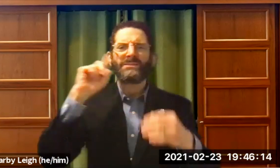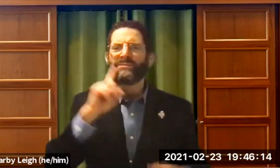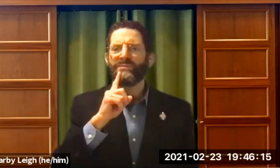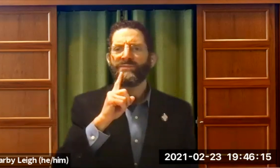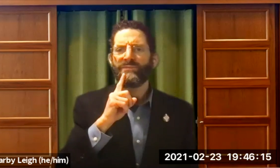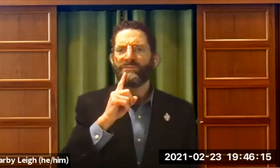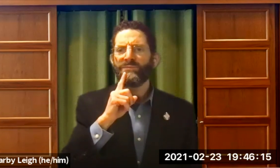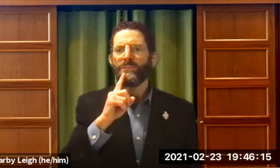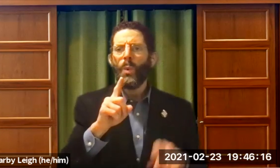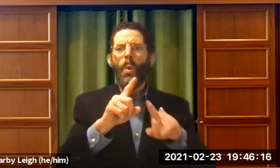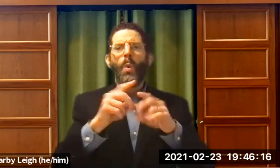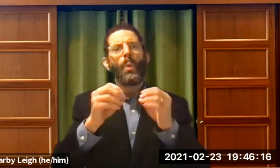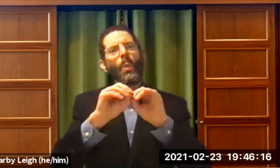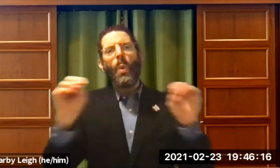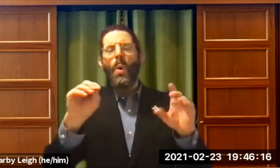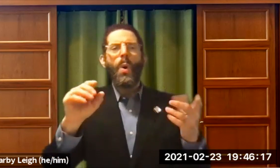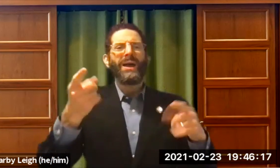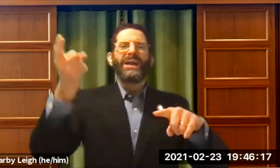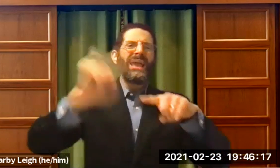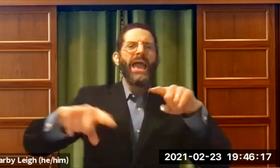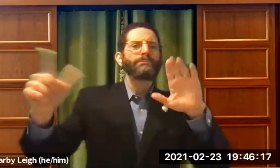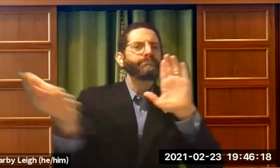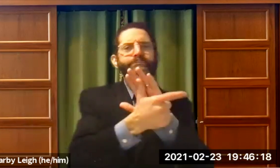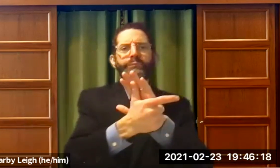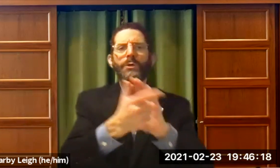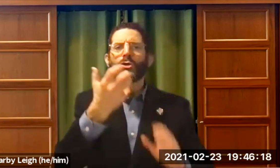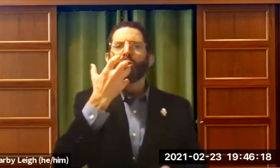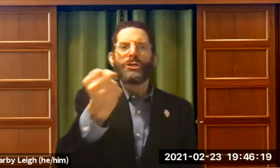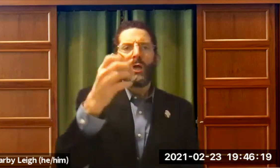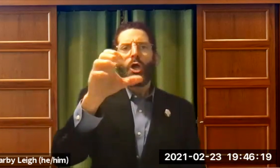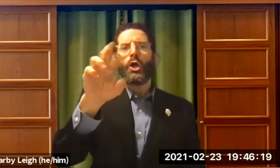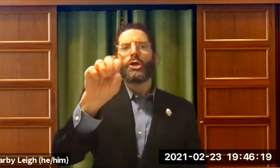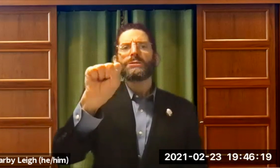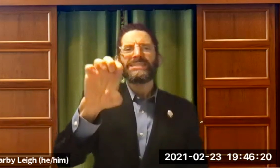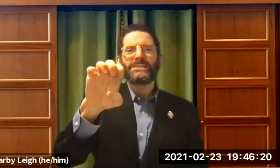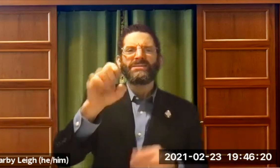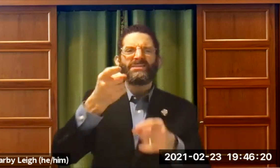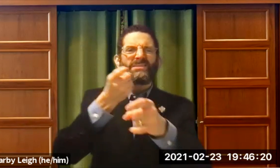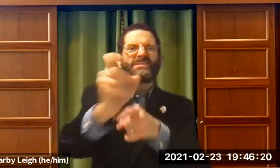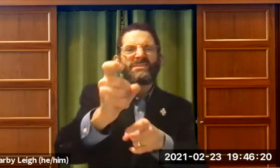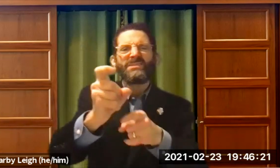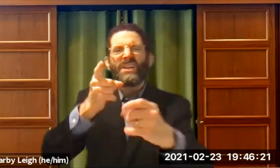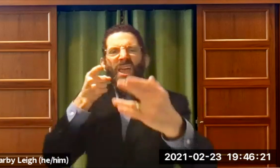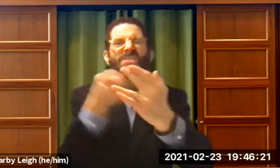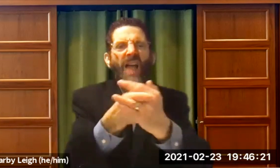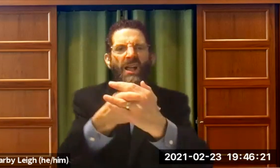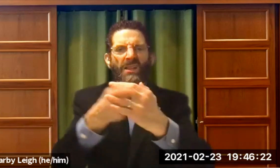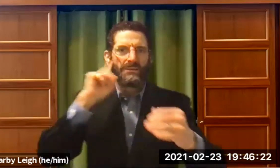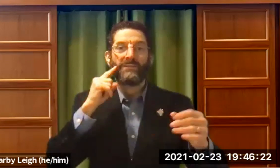that says do not -- that you can't get in the way of the deaf